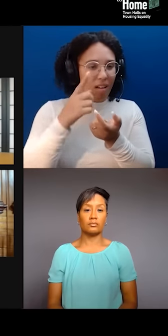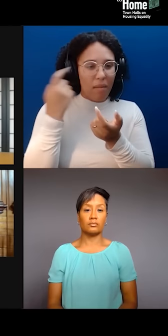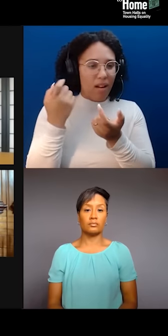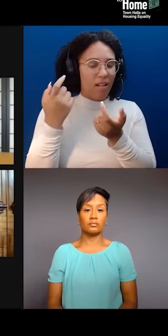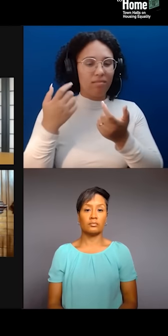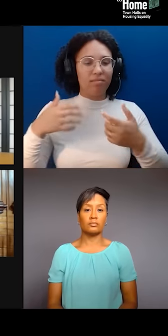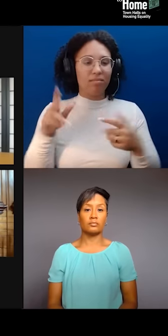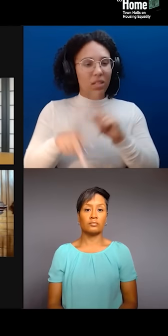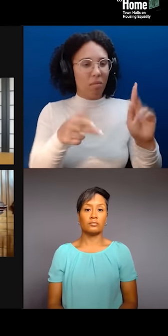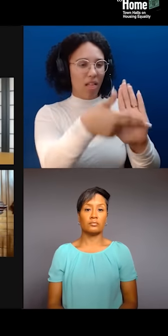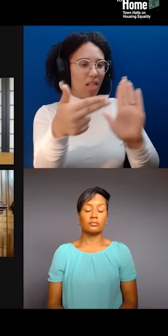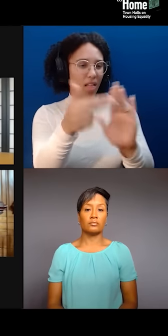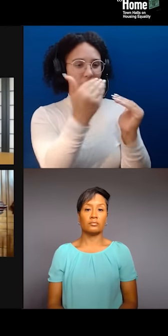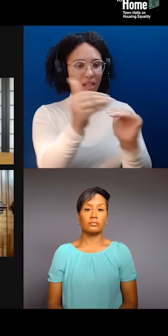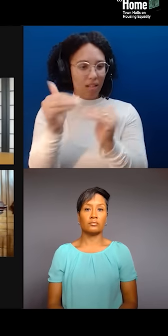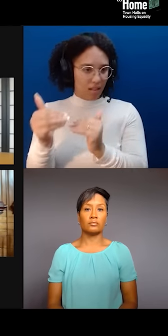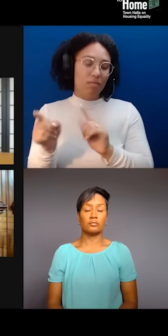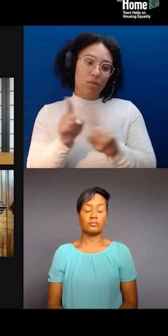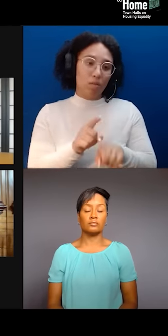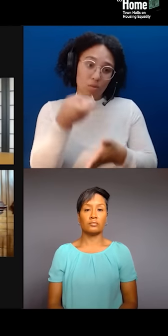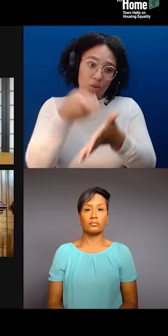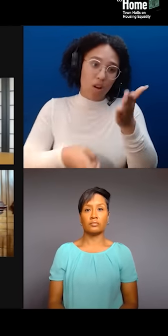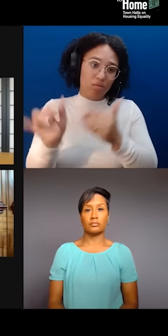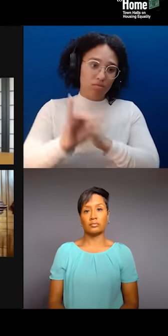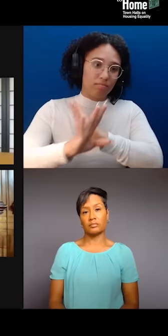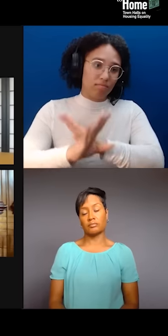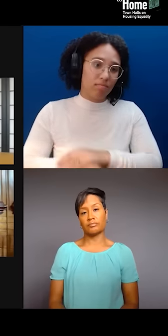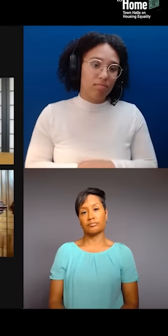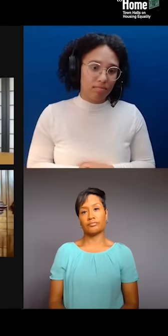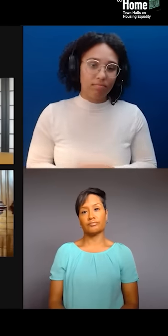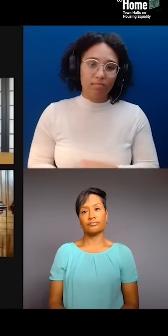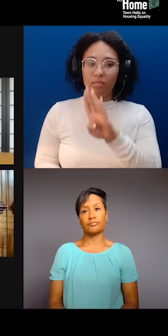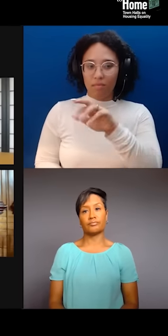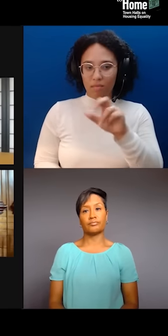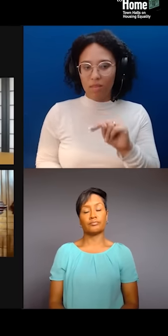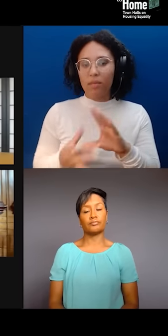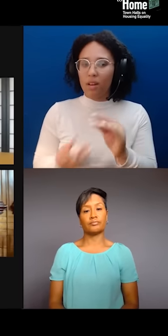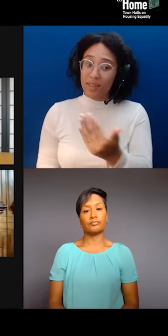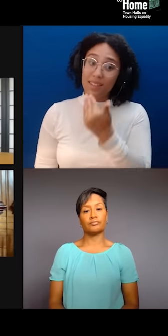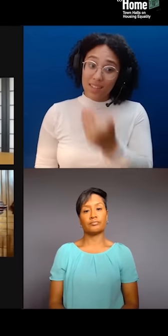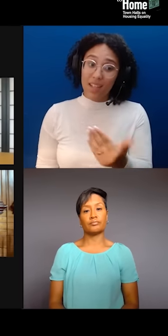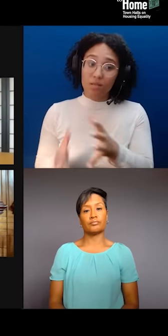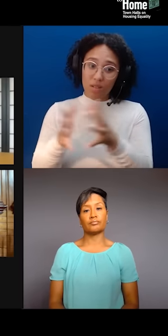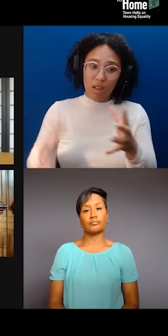Thank you, Candice. So much to build on from there. Djali.